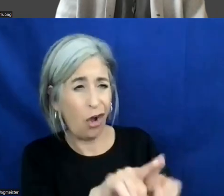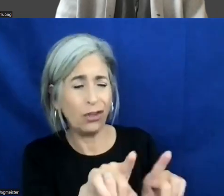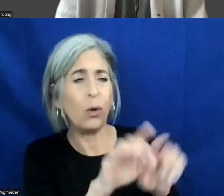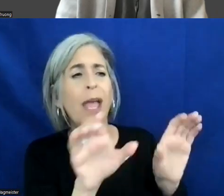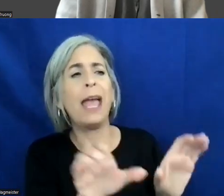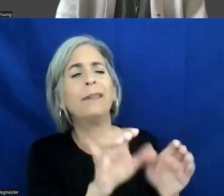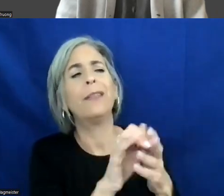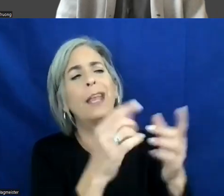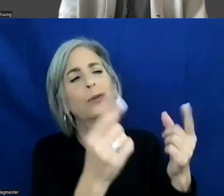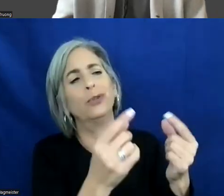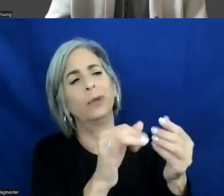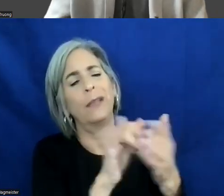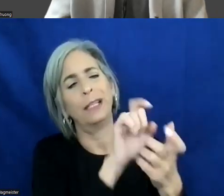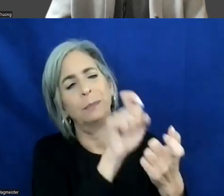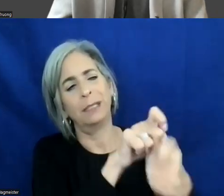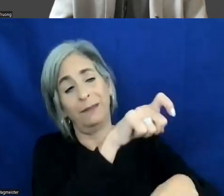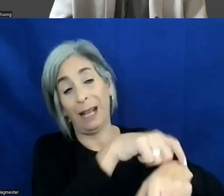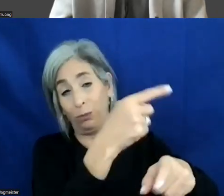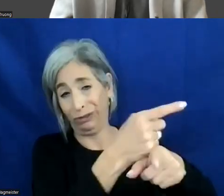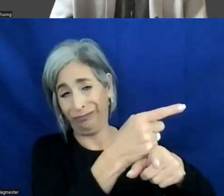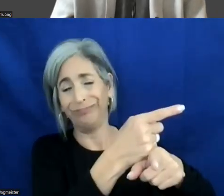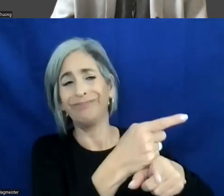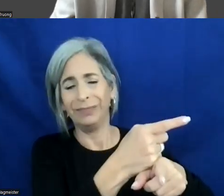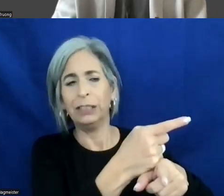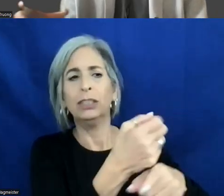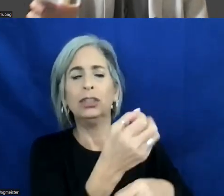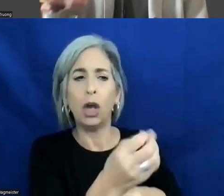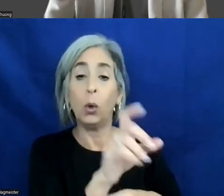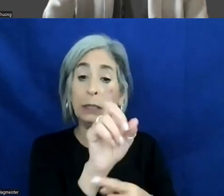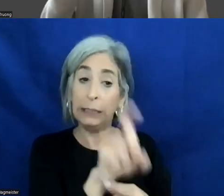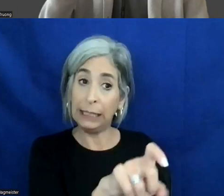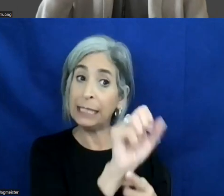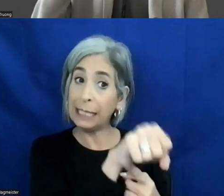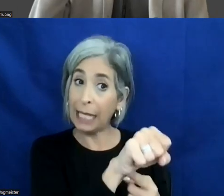they're doing at that particular time. Needs, yes, they may be constructing,